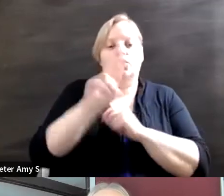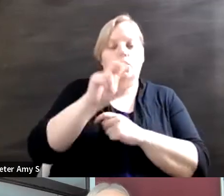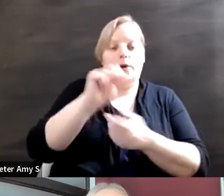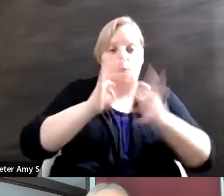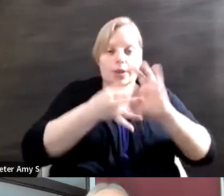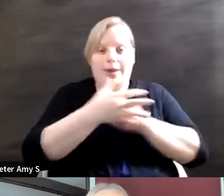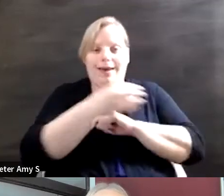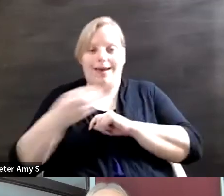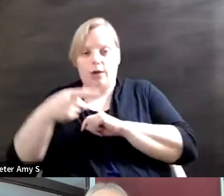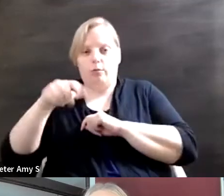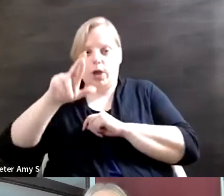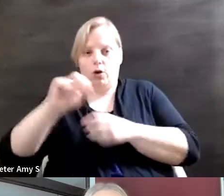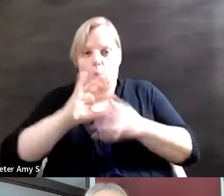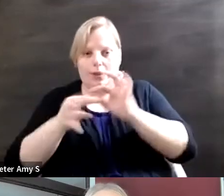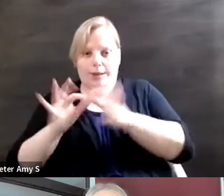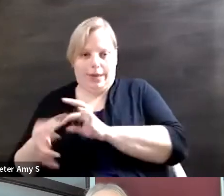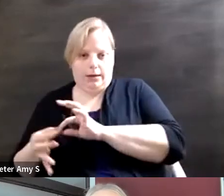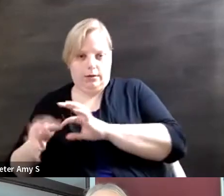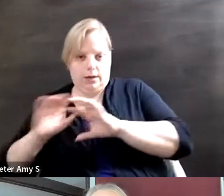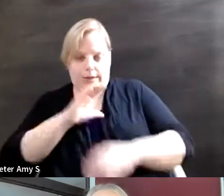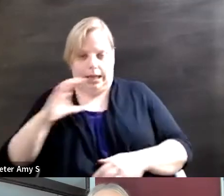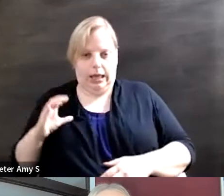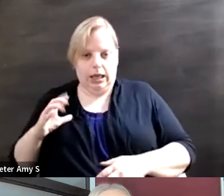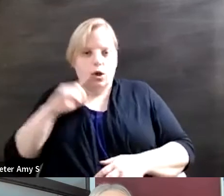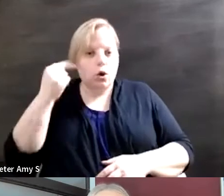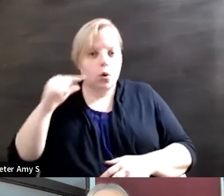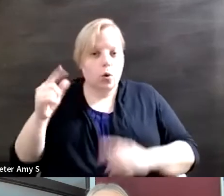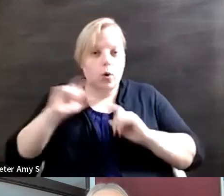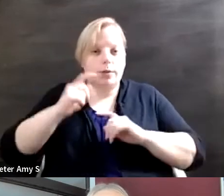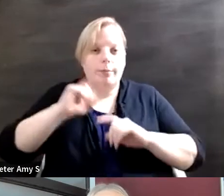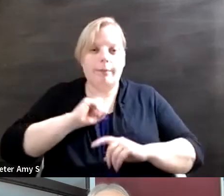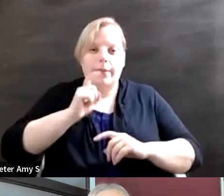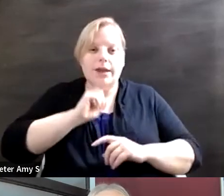equity Olympic gold medals are paid at the same rate that paralympic gold medals are and vice